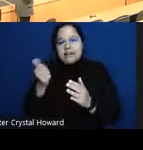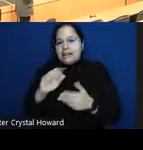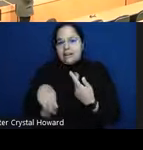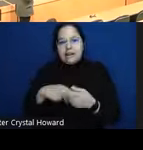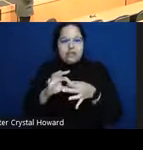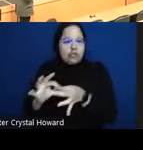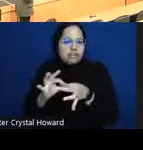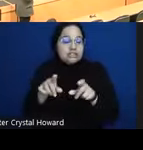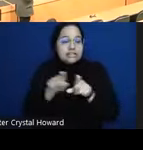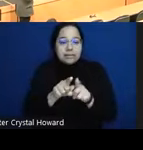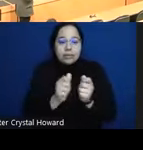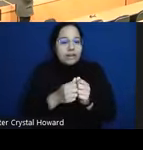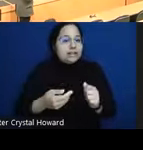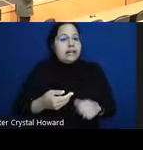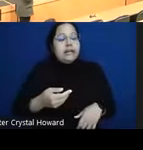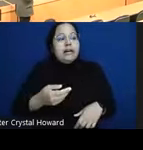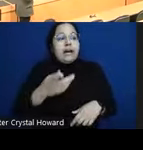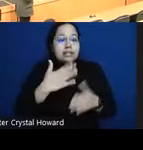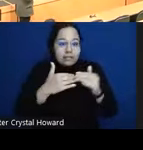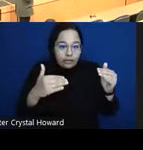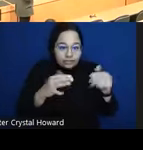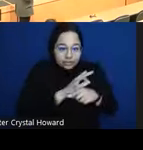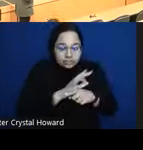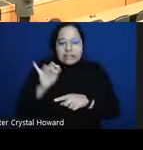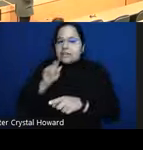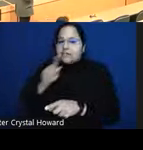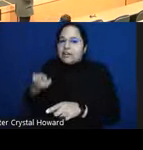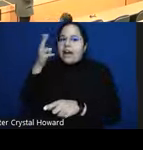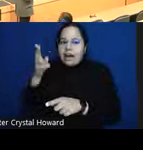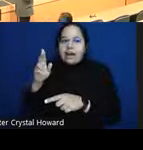very highly functioning group um so that made it harder to find any clinical correlates but